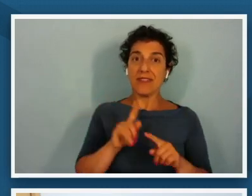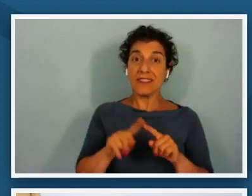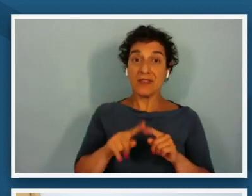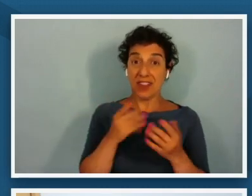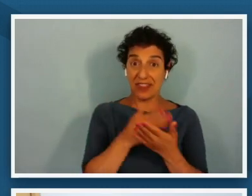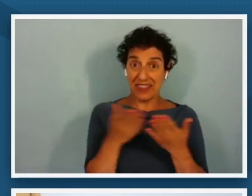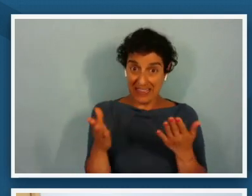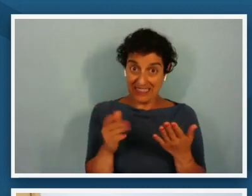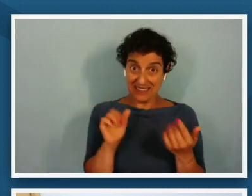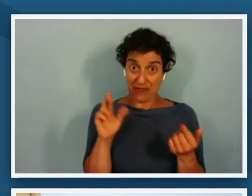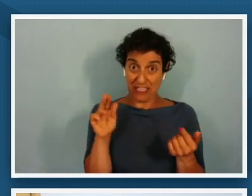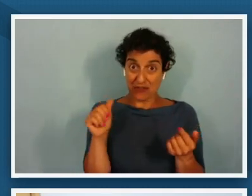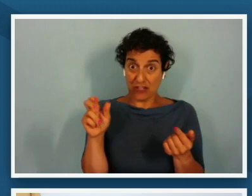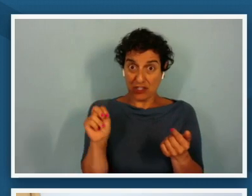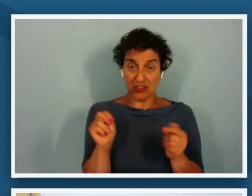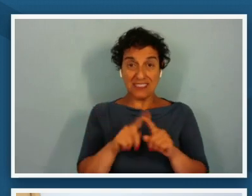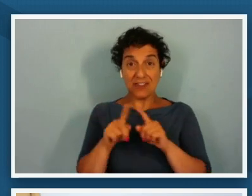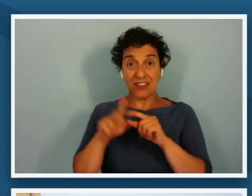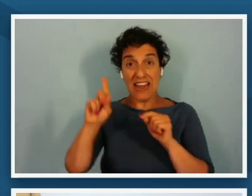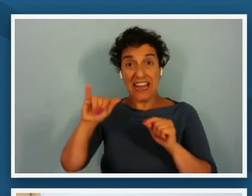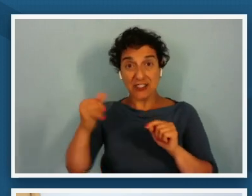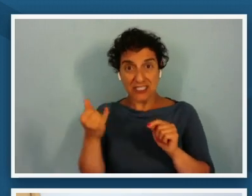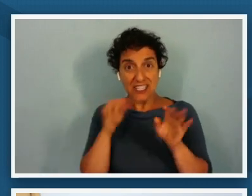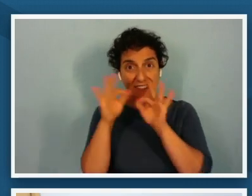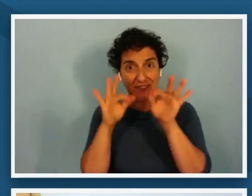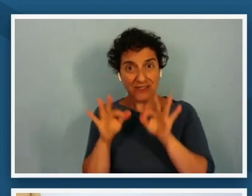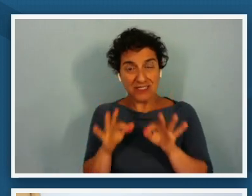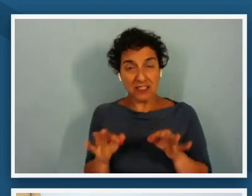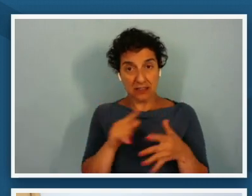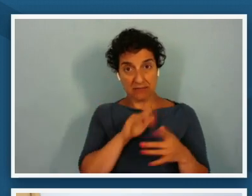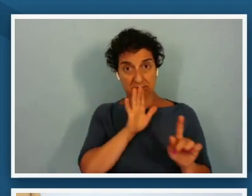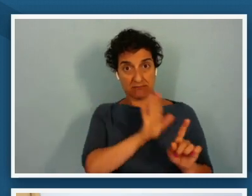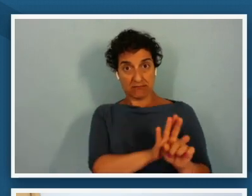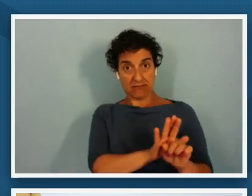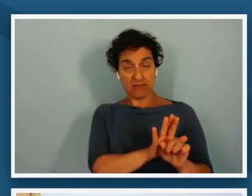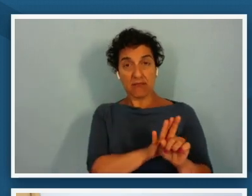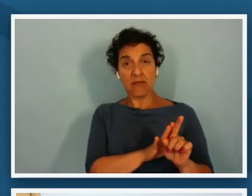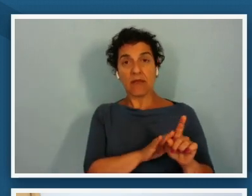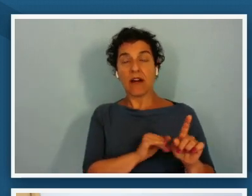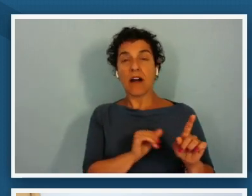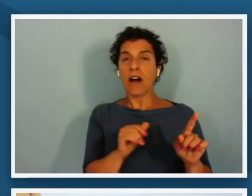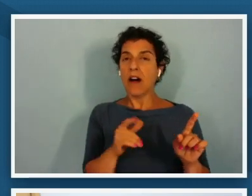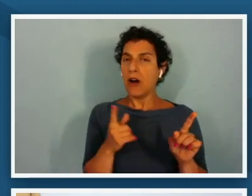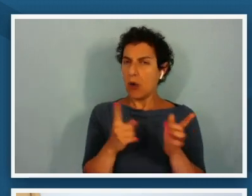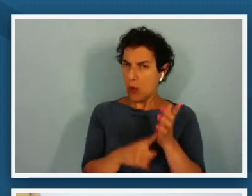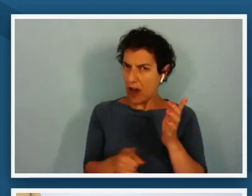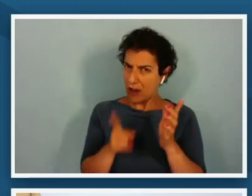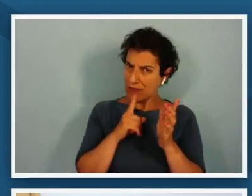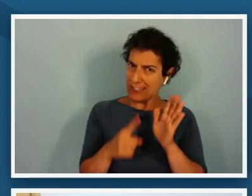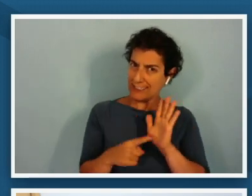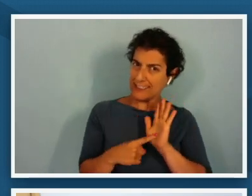these different adjectives for reconstruction what are some of the ones that stand out